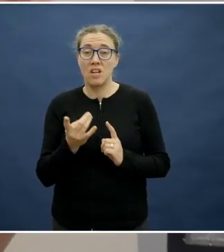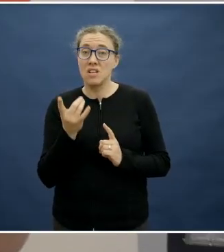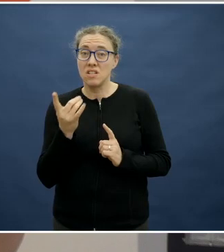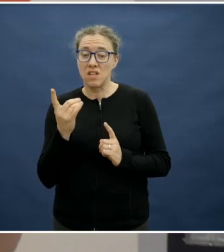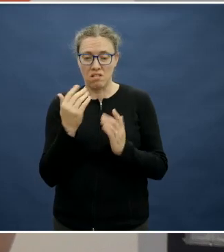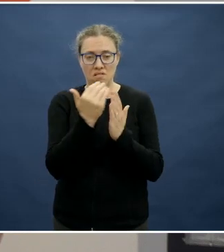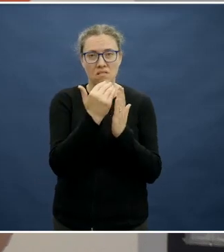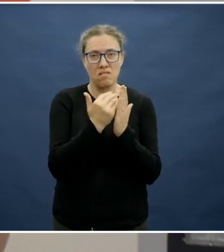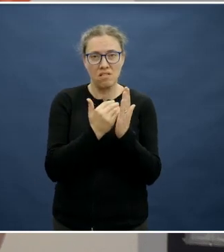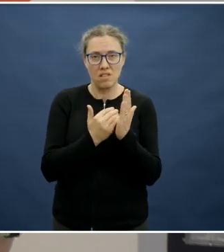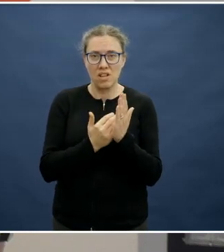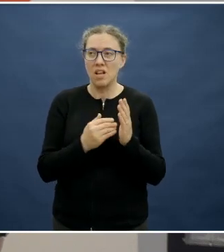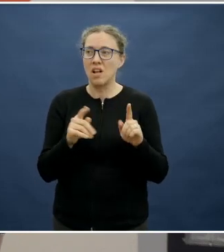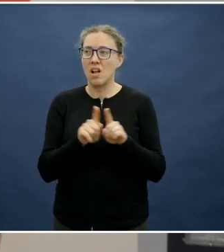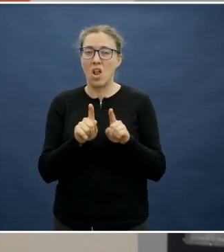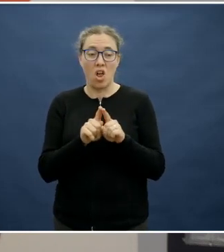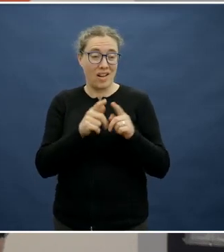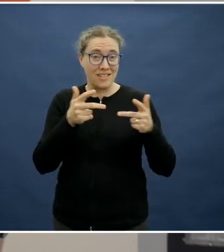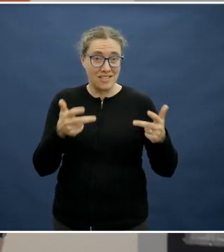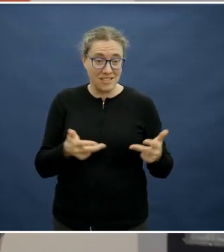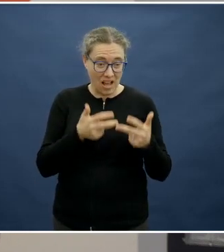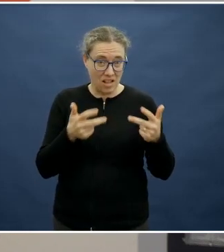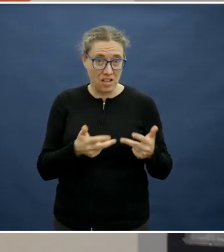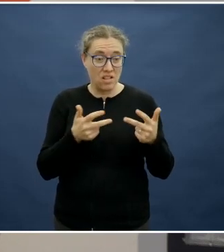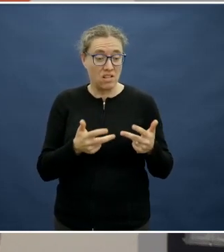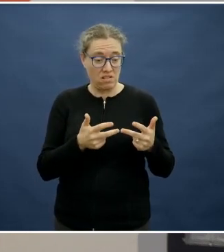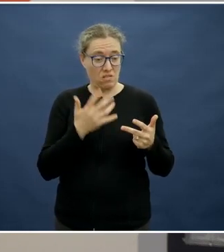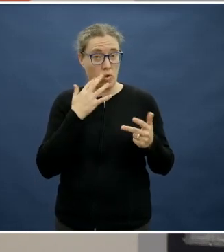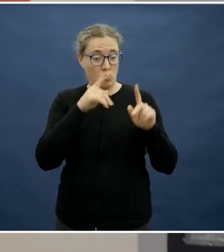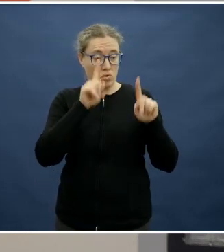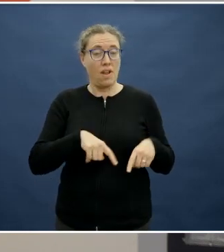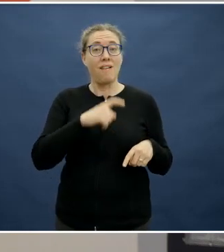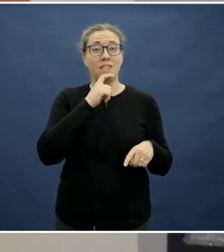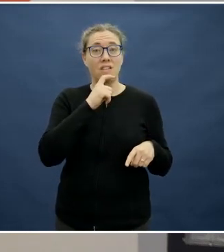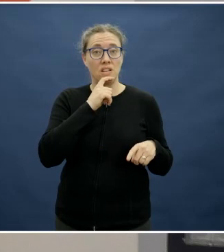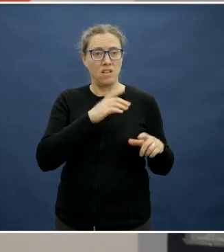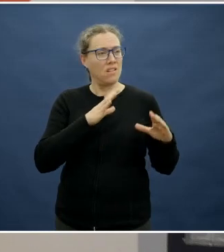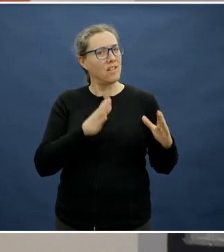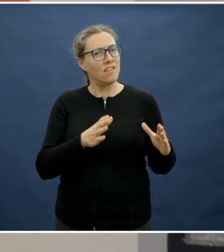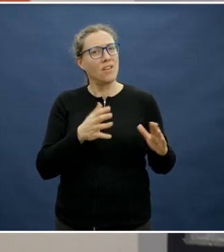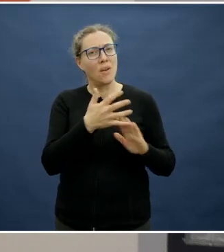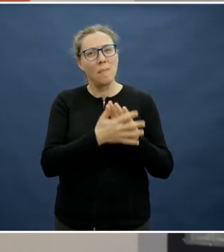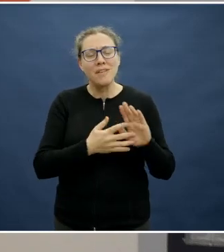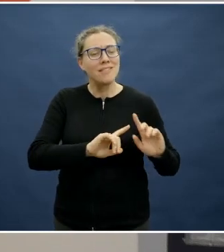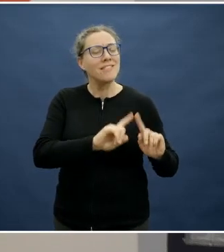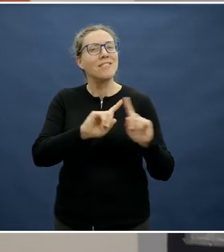the salad is by itself and at the start of the meal. So again we can use different strategies.